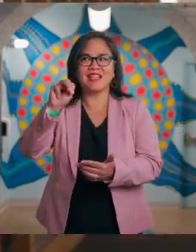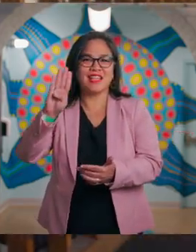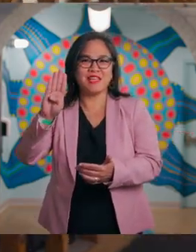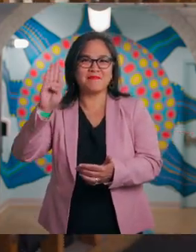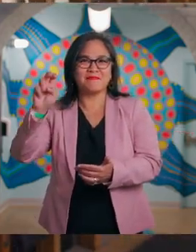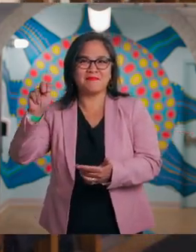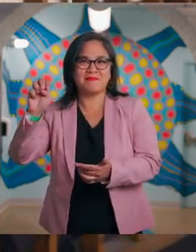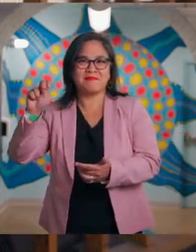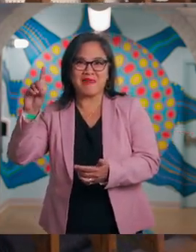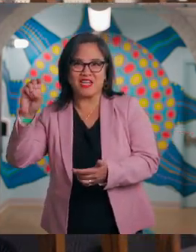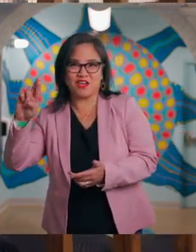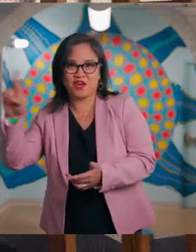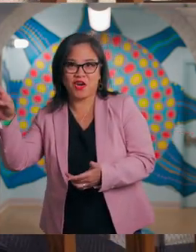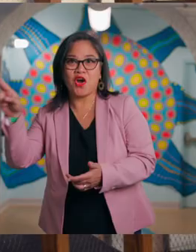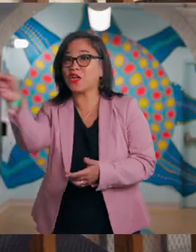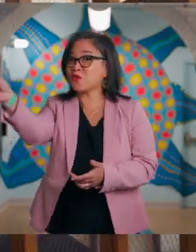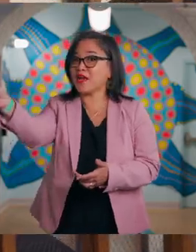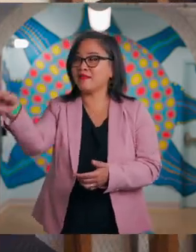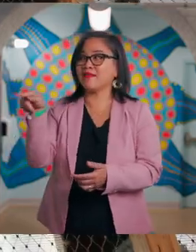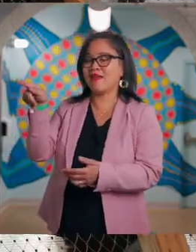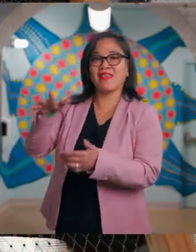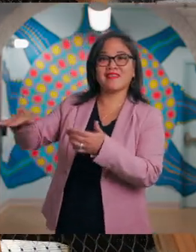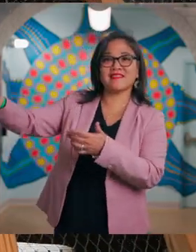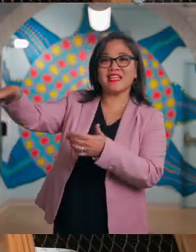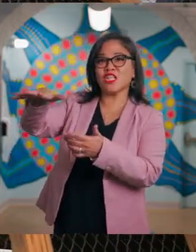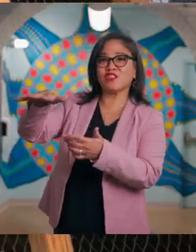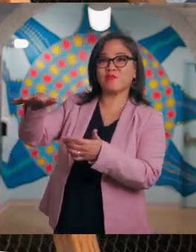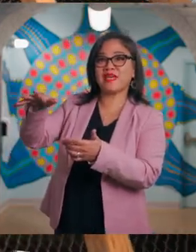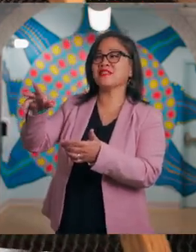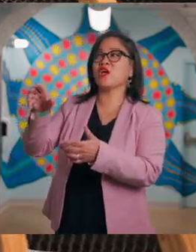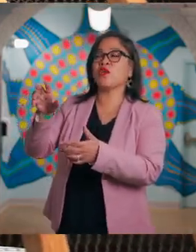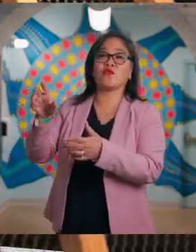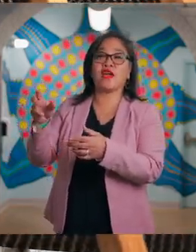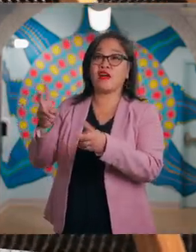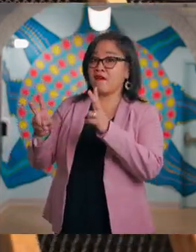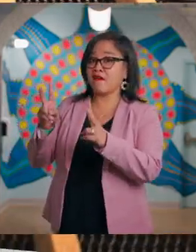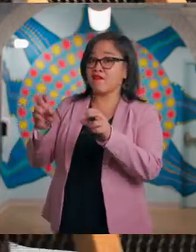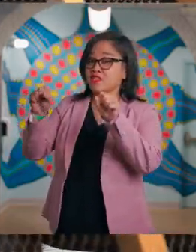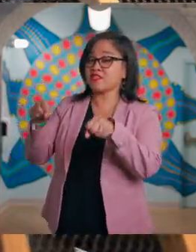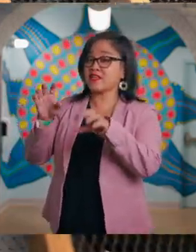This is an enclosed space where visitors can climb up to the second floor and back down.